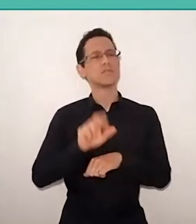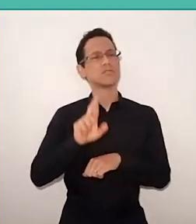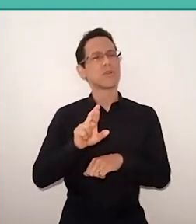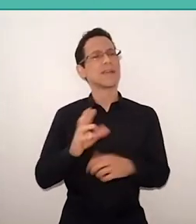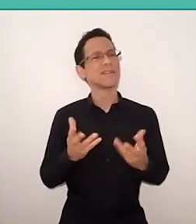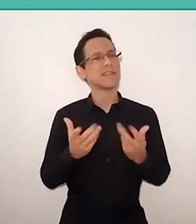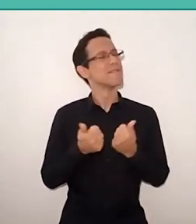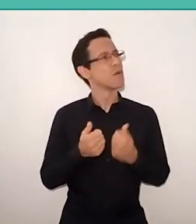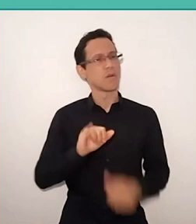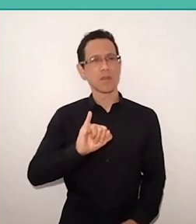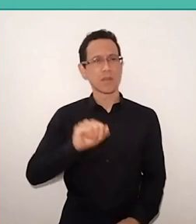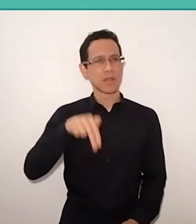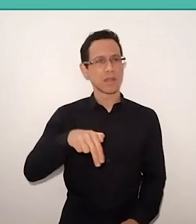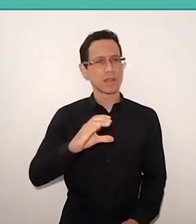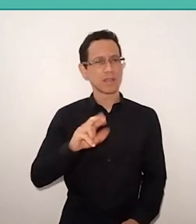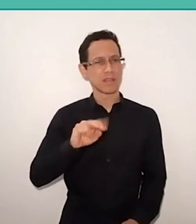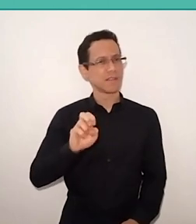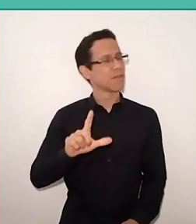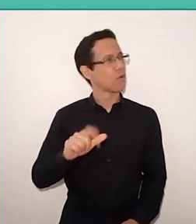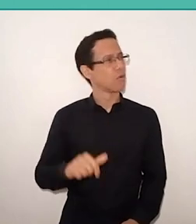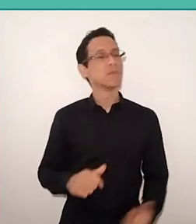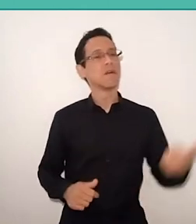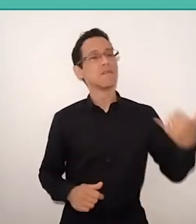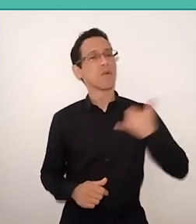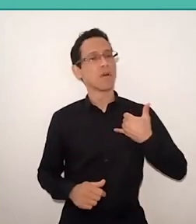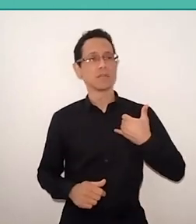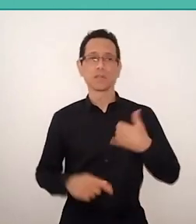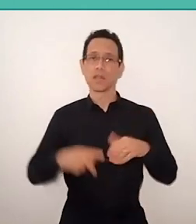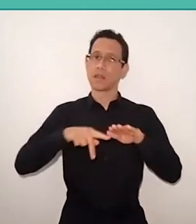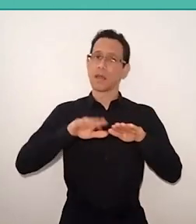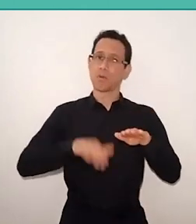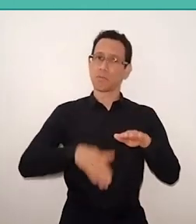And the young man replied: “In the promotion, there is no freebie”.